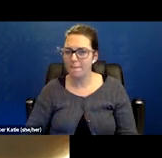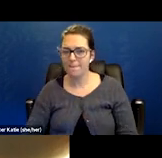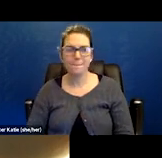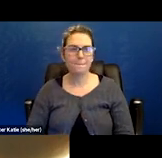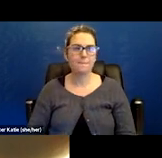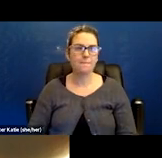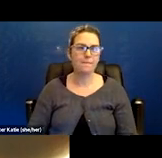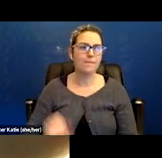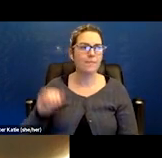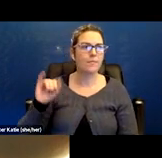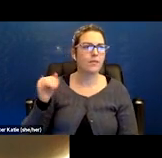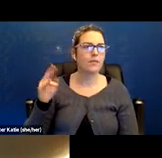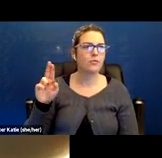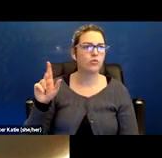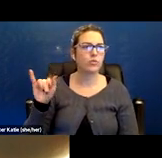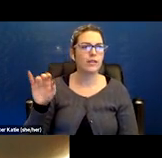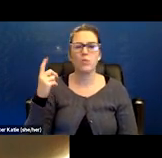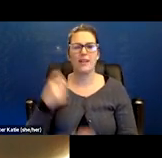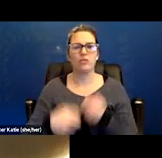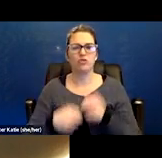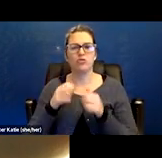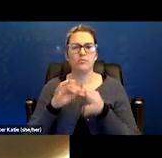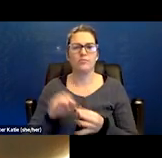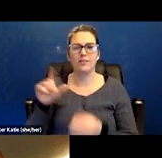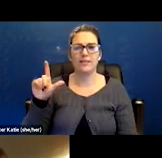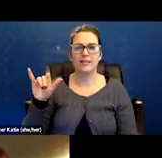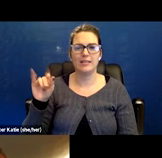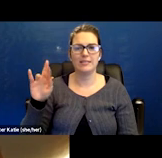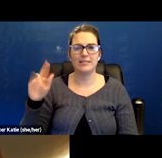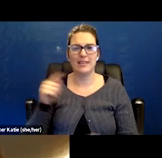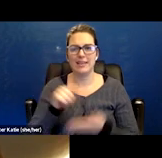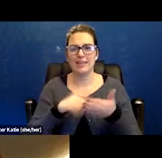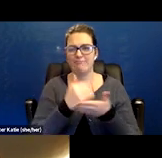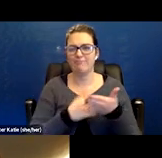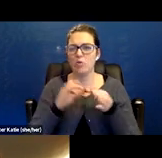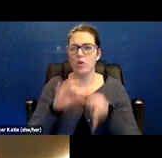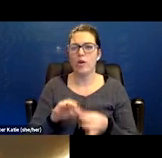So the issue with the listings is that they require chronic conditions. So COVID a lot of times,